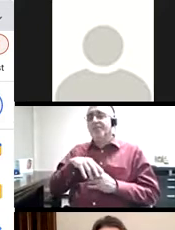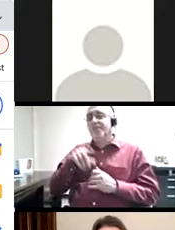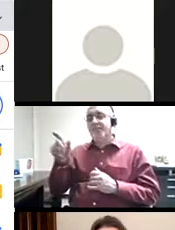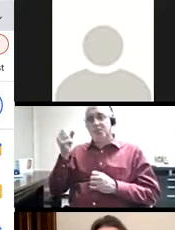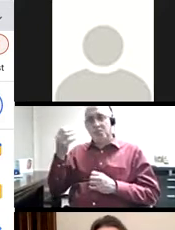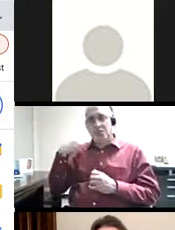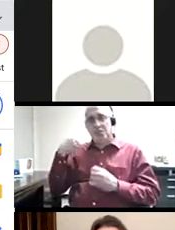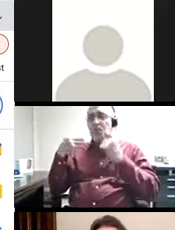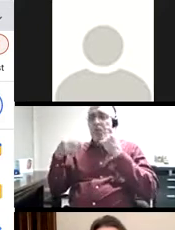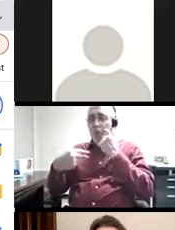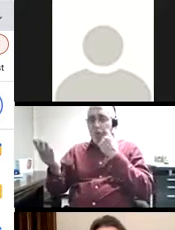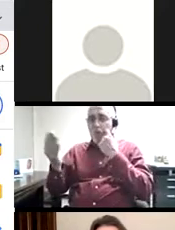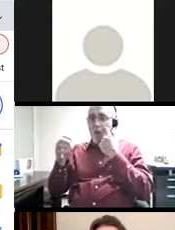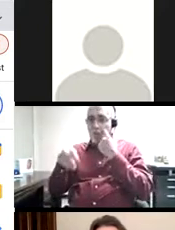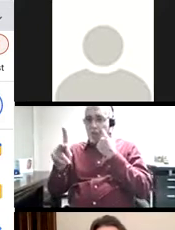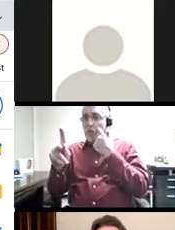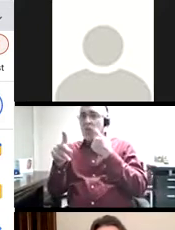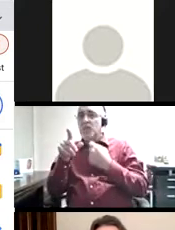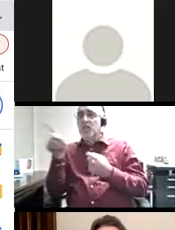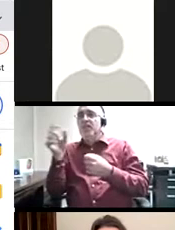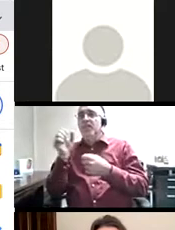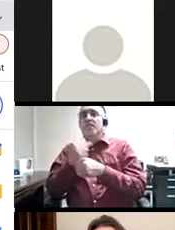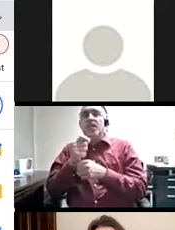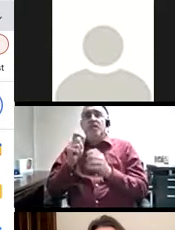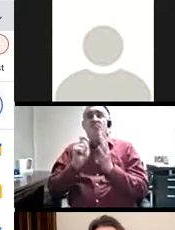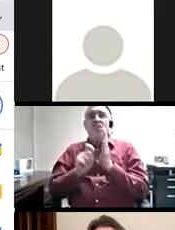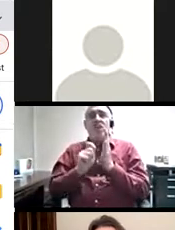offered unique support to another student in the class, she creates writing and performance